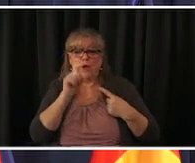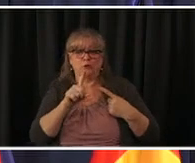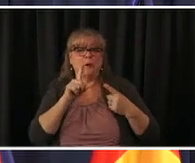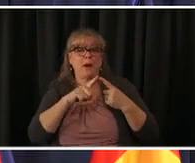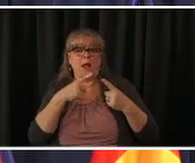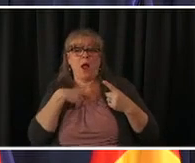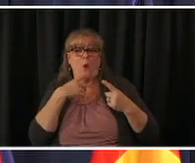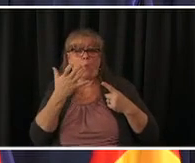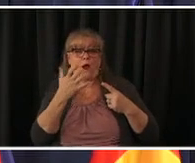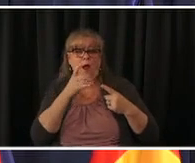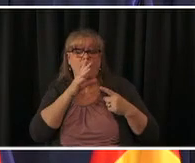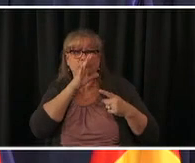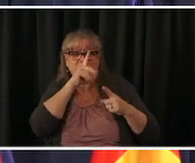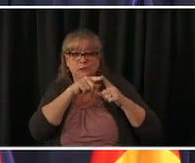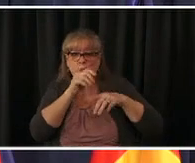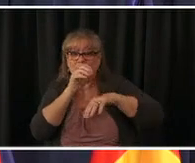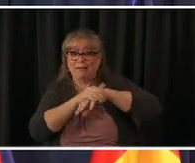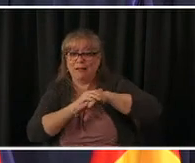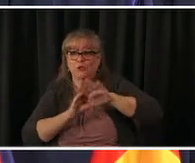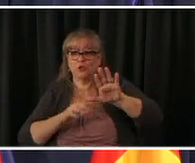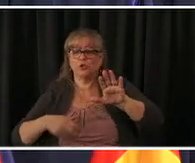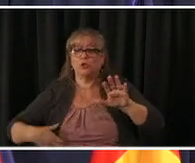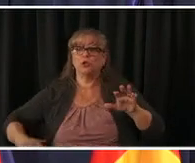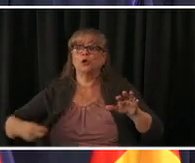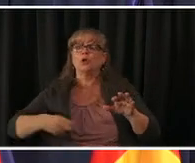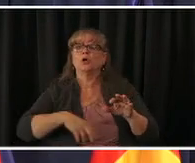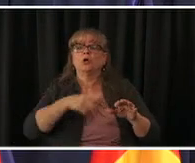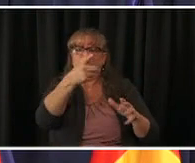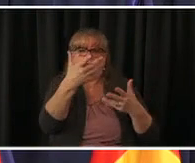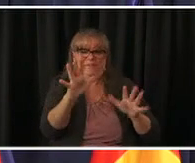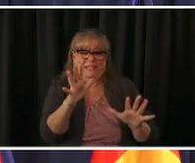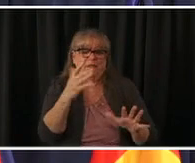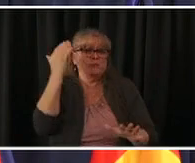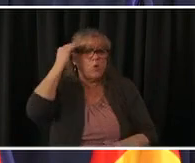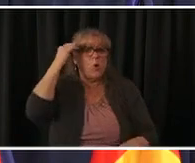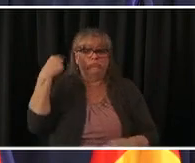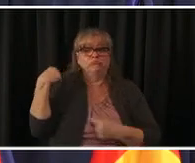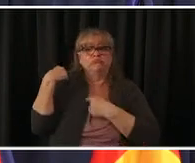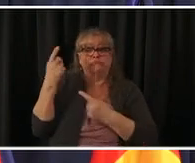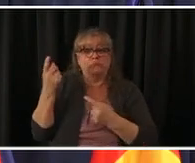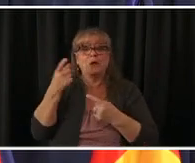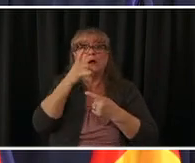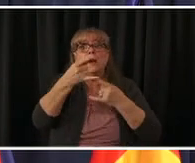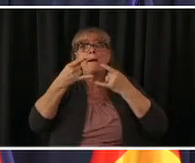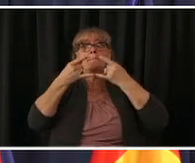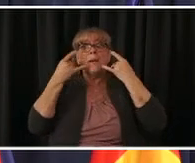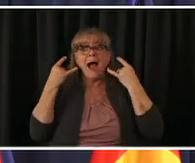so as you know the mask statewide mask order is set to expire in about a month or i'm sorry